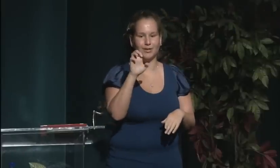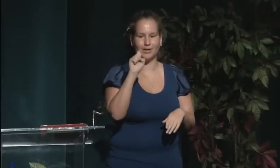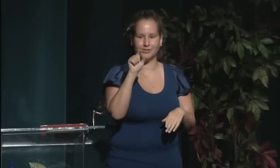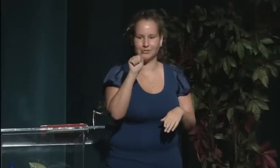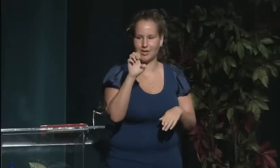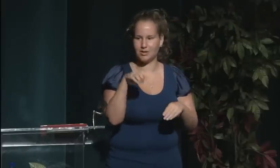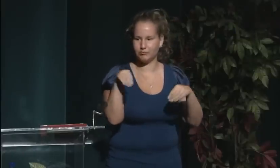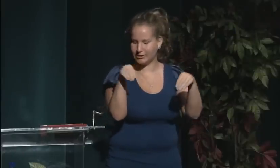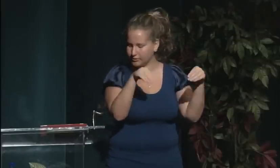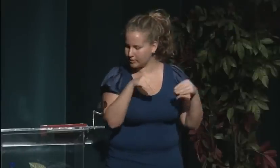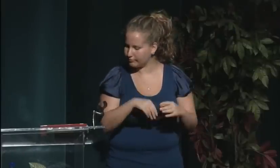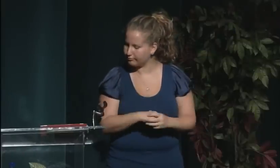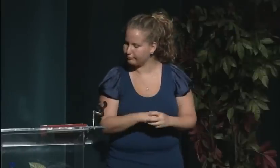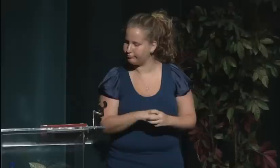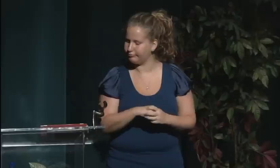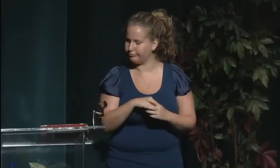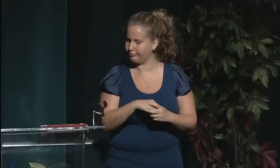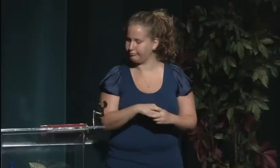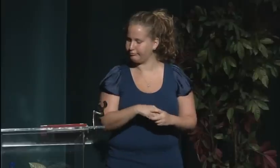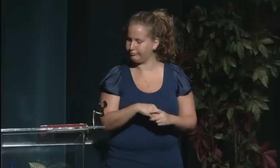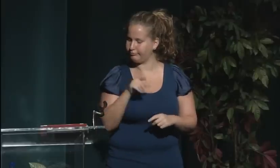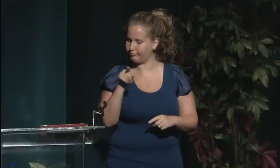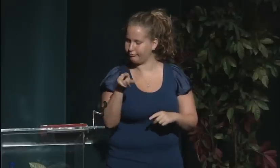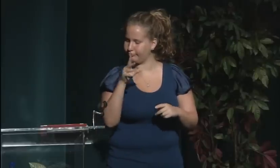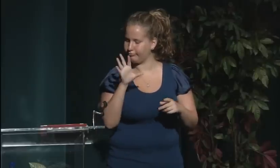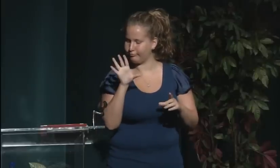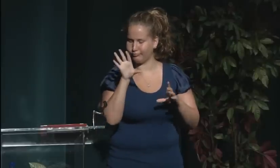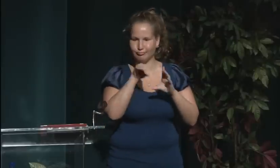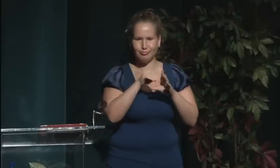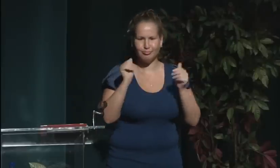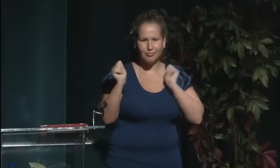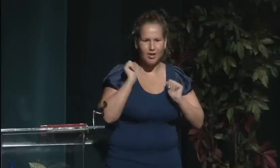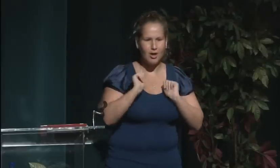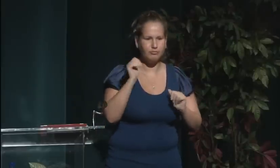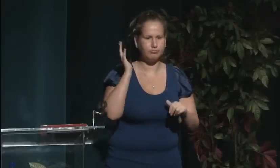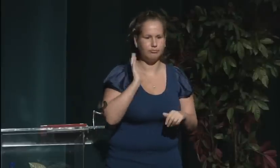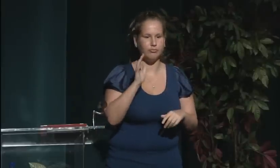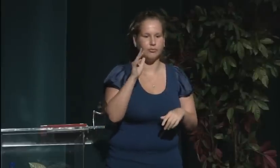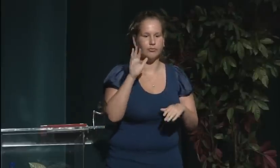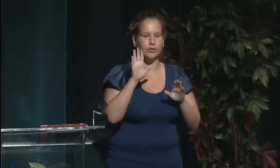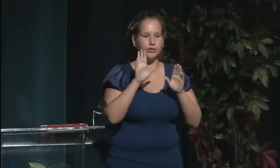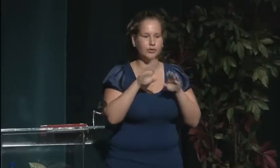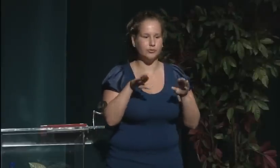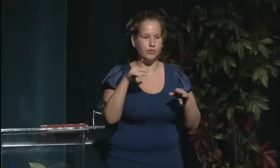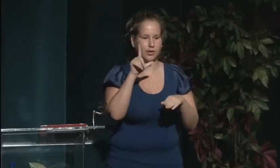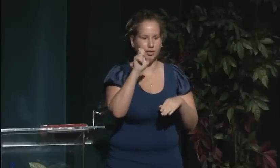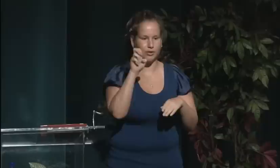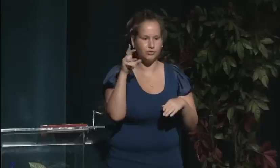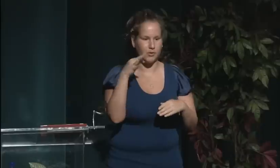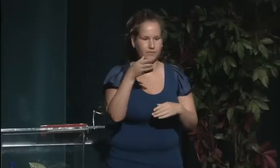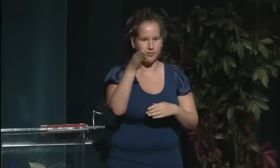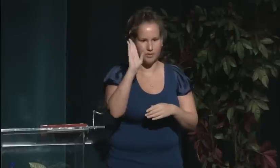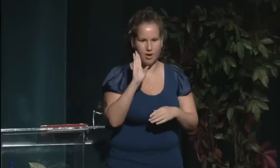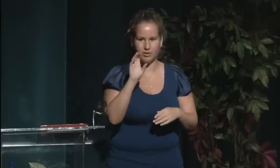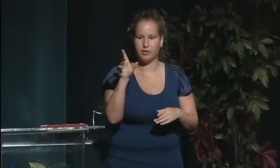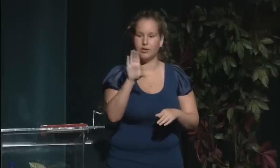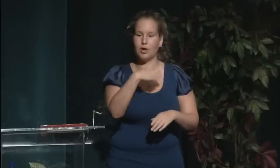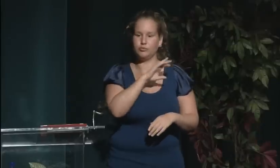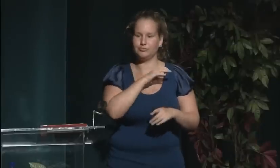and has been heavily involved in deaf theater and various deaf groups here in America